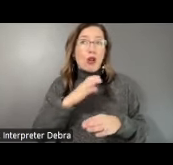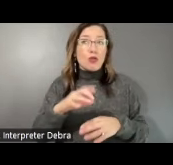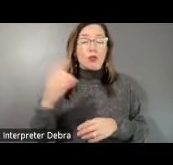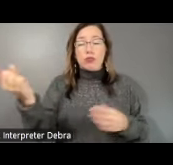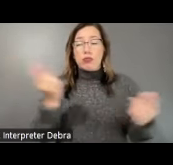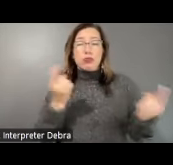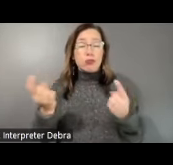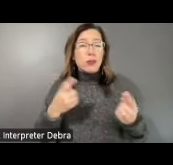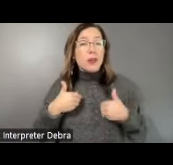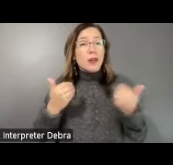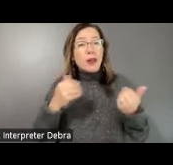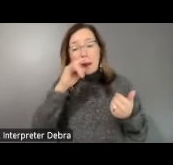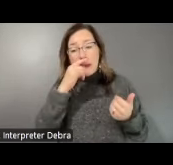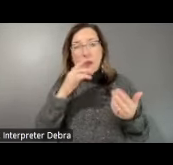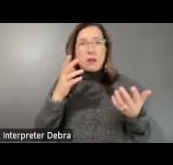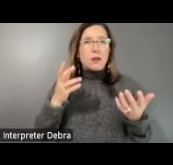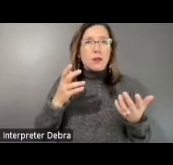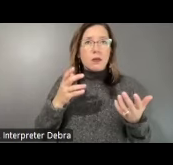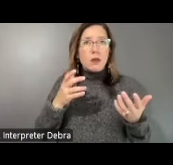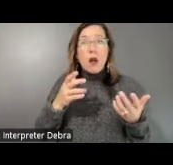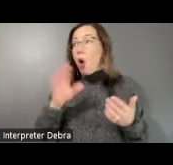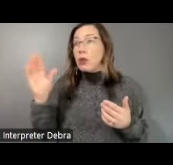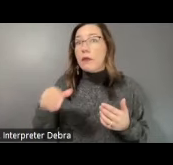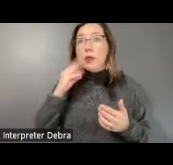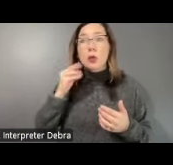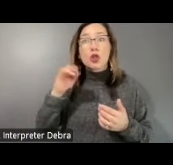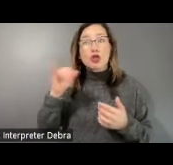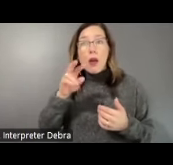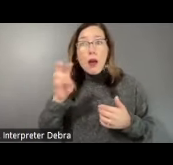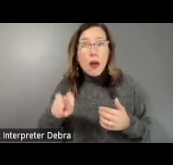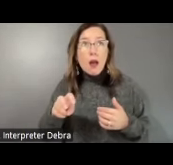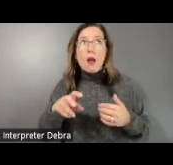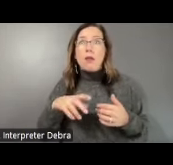young kids, I've never been to a jazz concert before. This is the first time I ever experienced